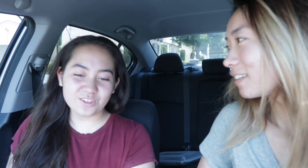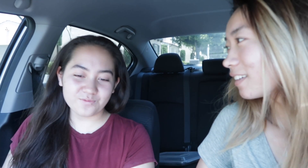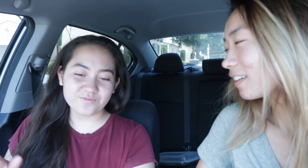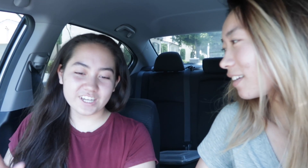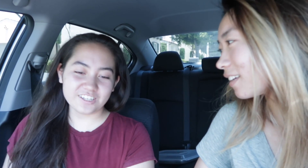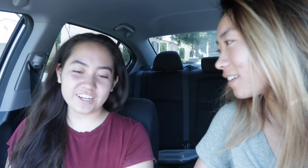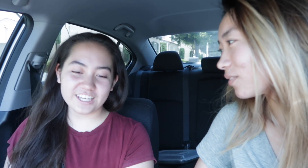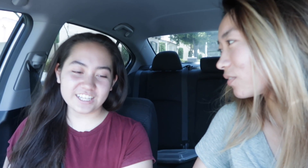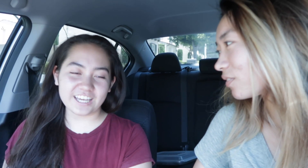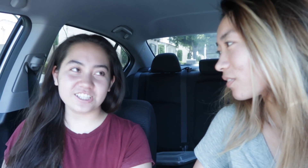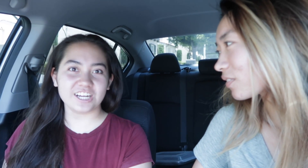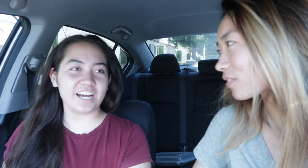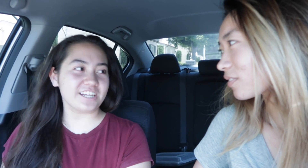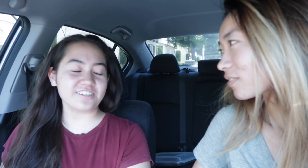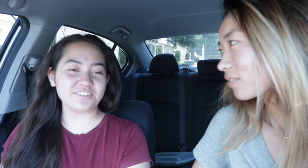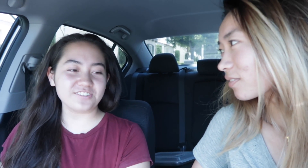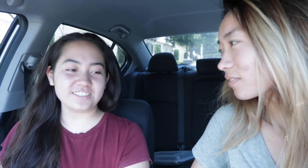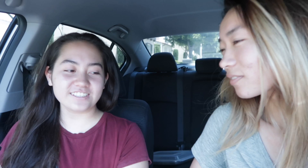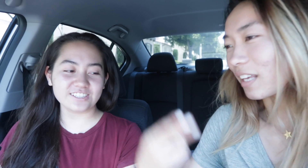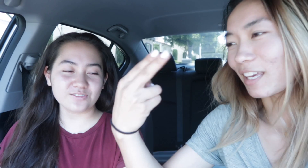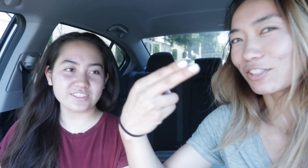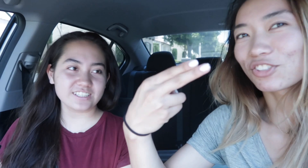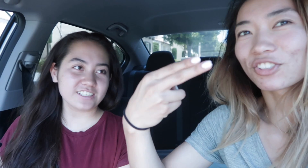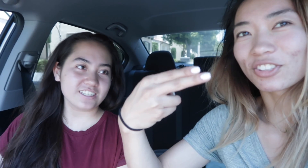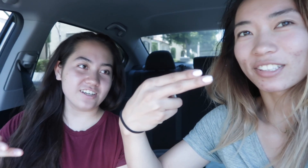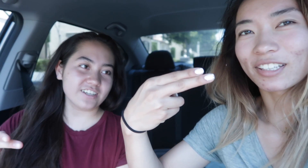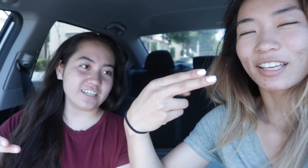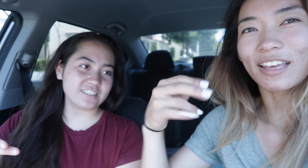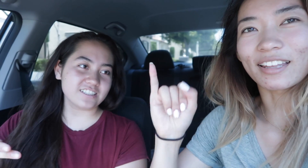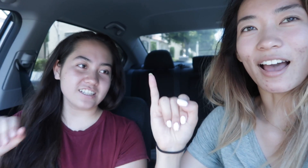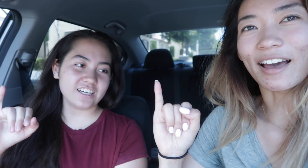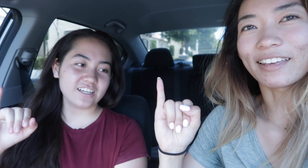yeah, kind of. I get 'h' and 'i' confused 'h' and 'i'